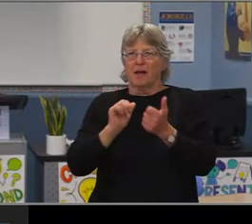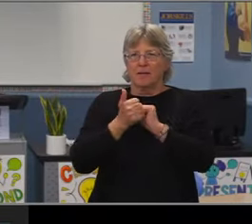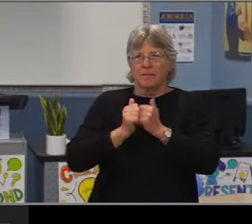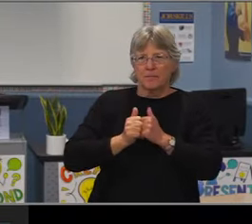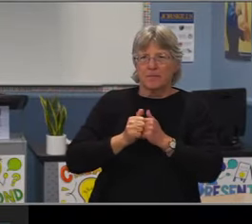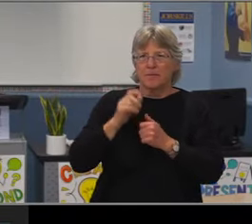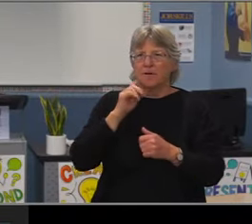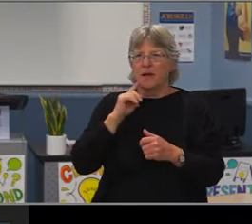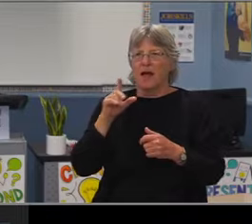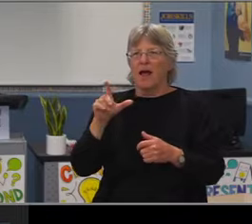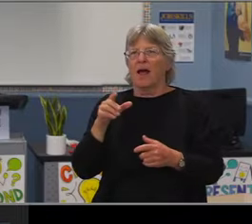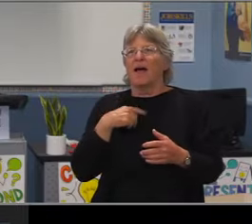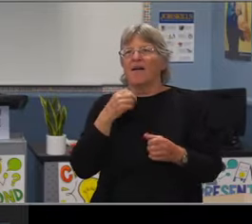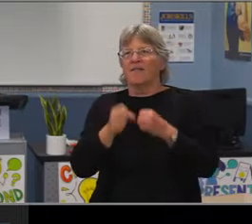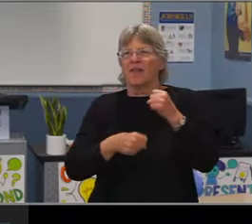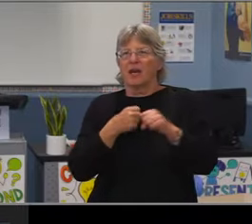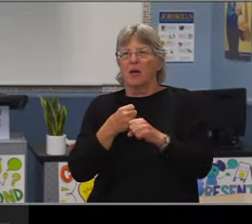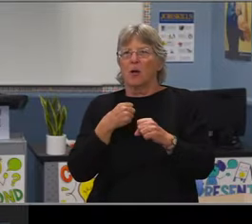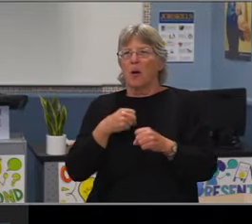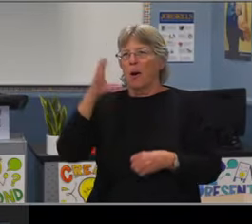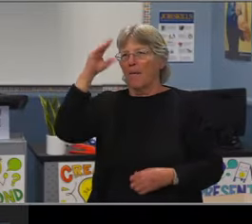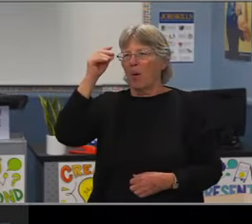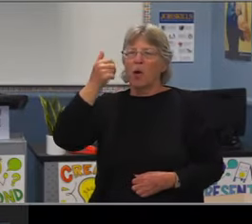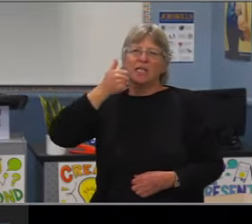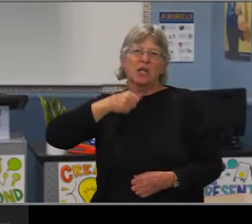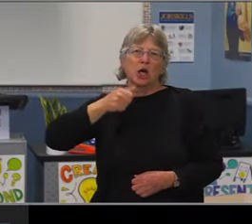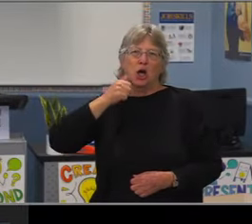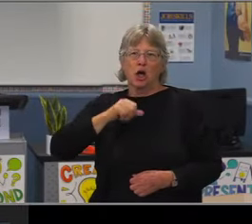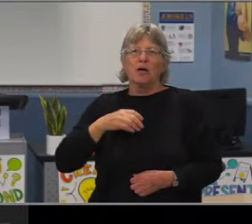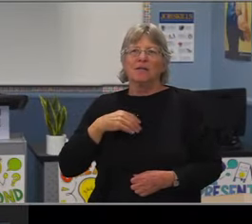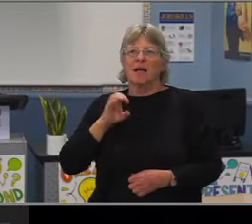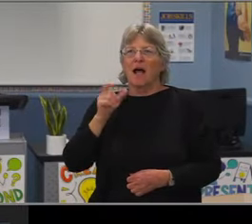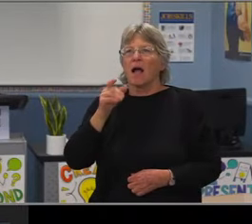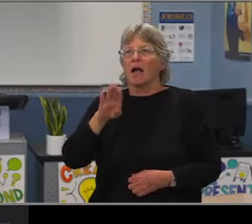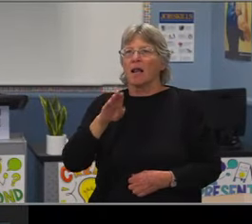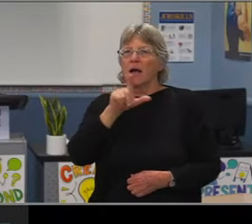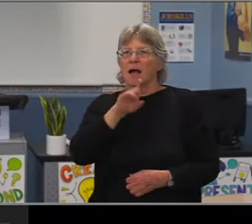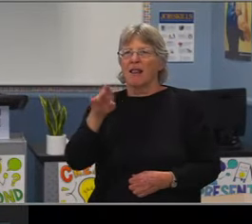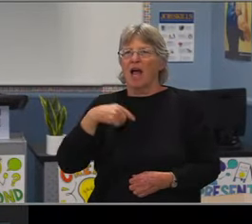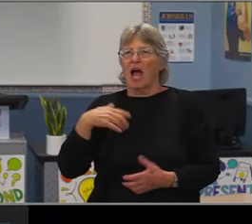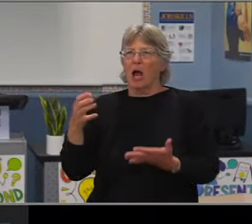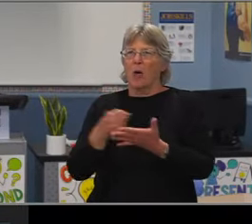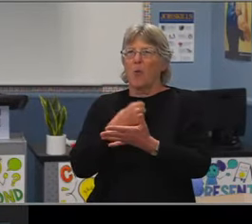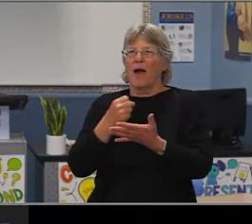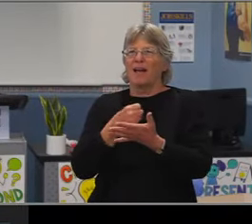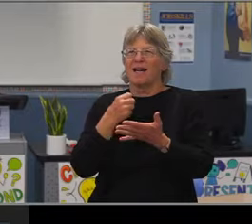to the students, staff and families of LBUSD. Their leadership has made a positive impact in our work